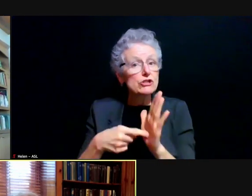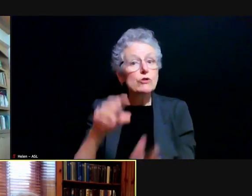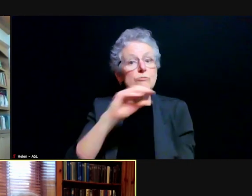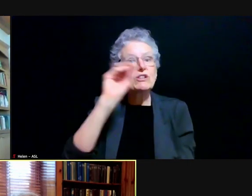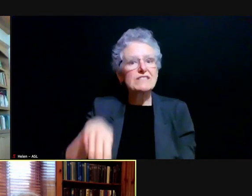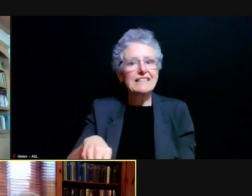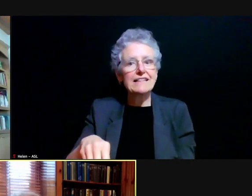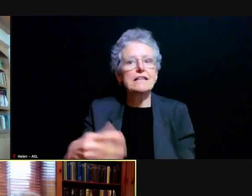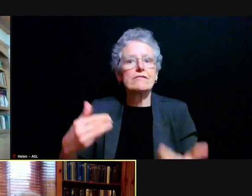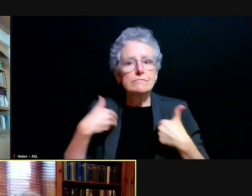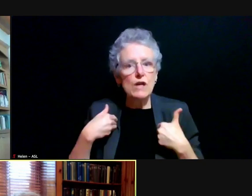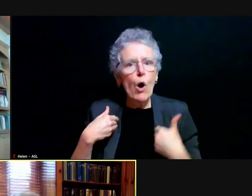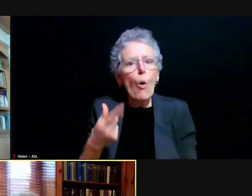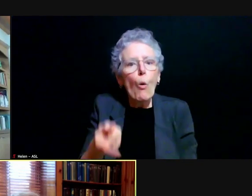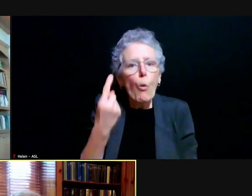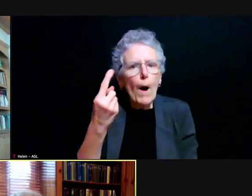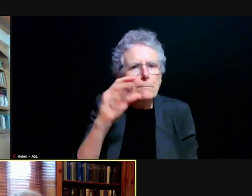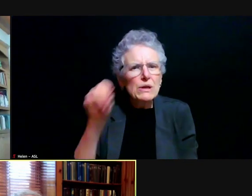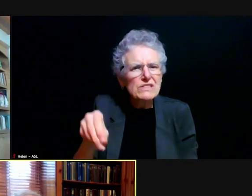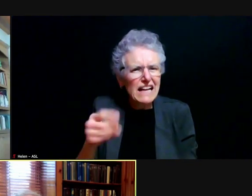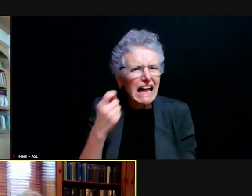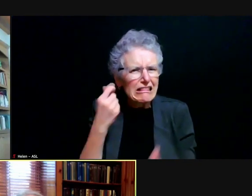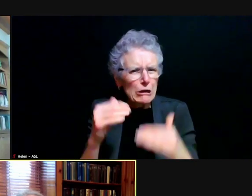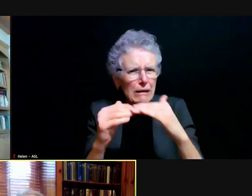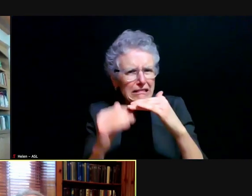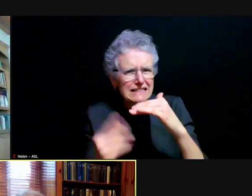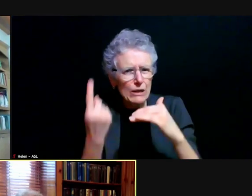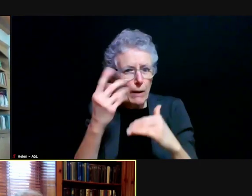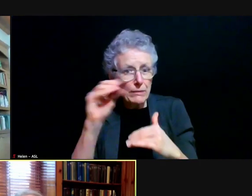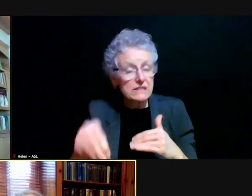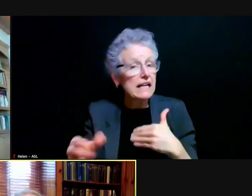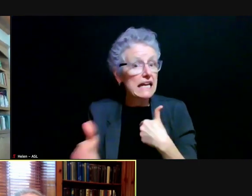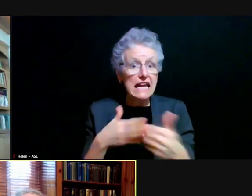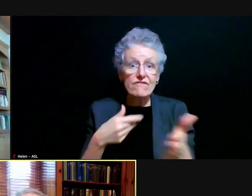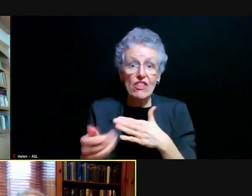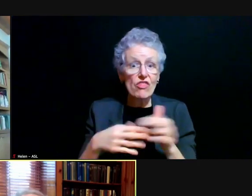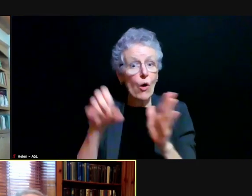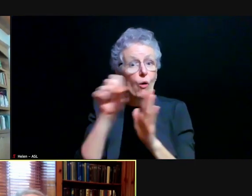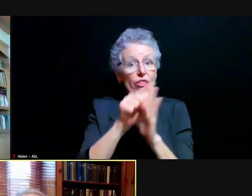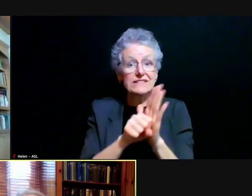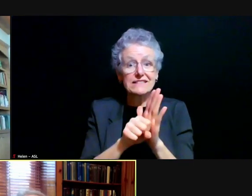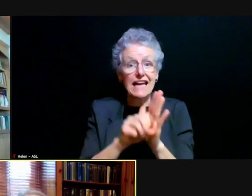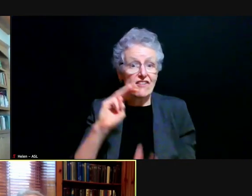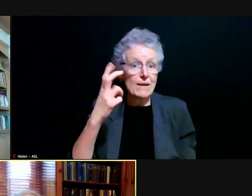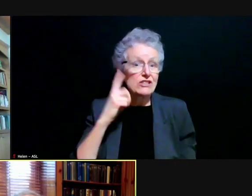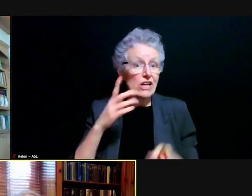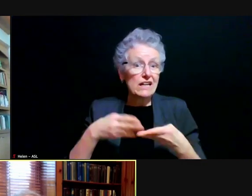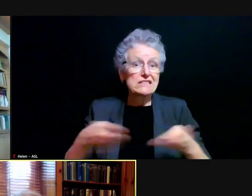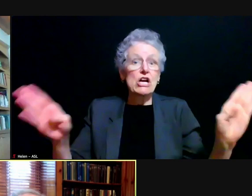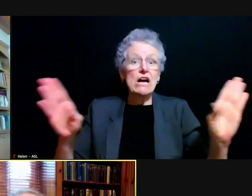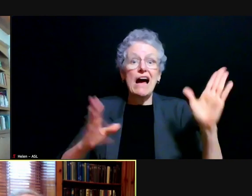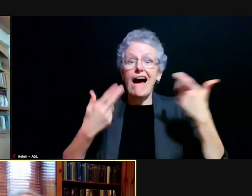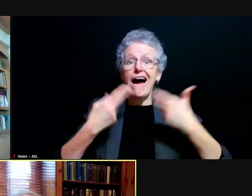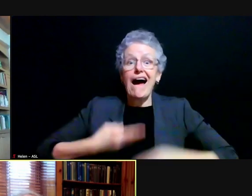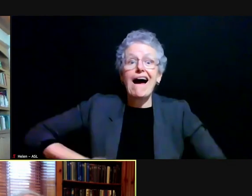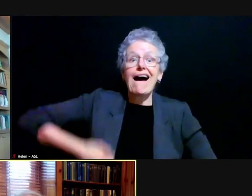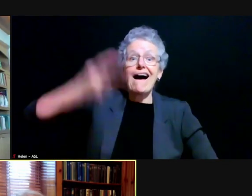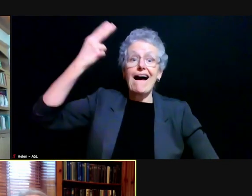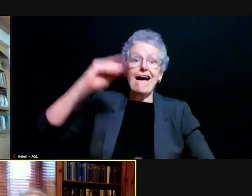of around 1% or even slightly less even though statewide those numbers are much much higher in terms of COVID testing.